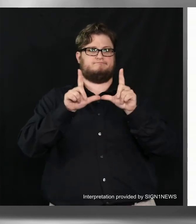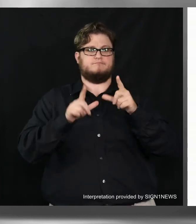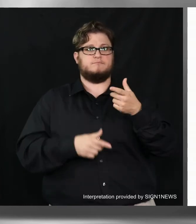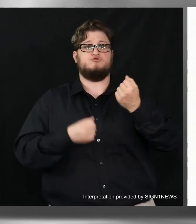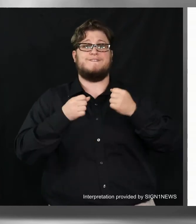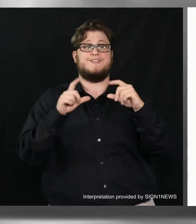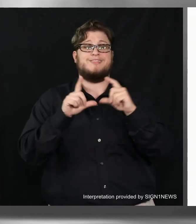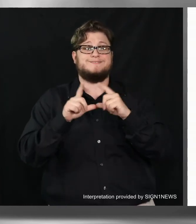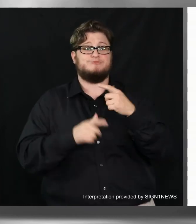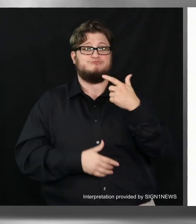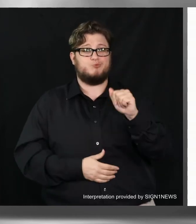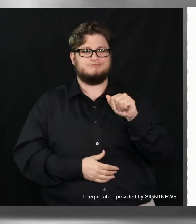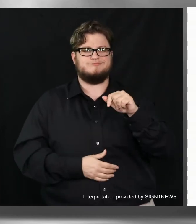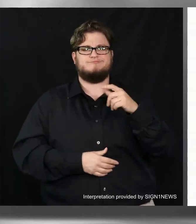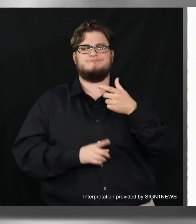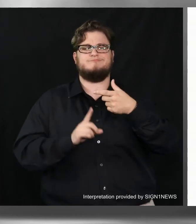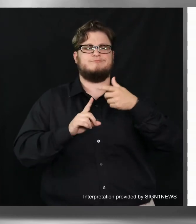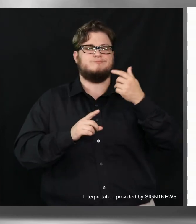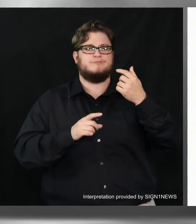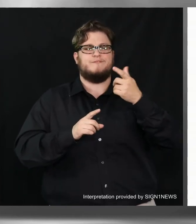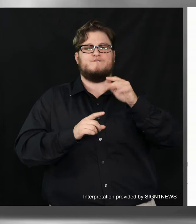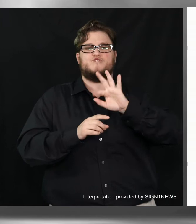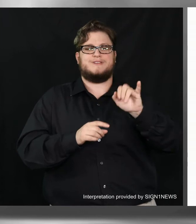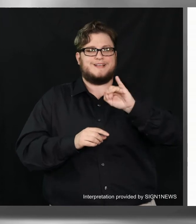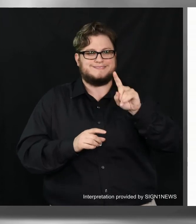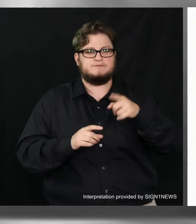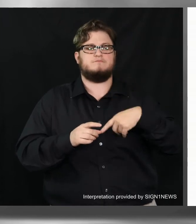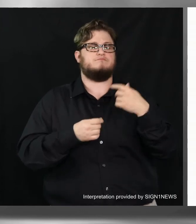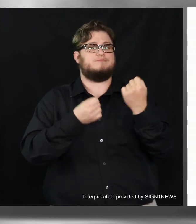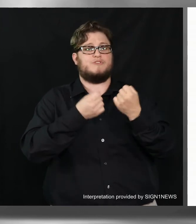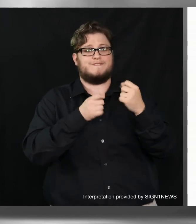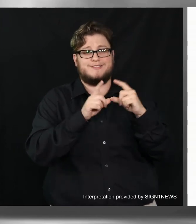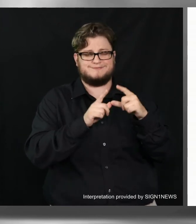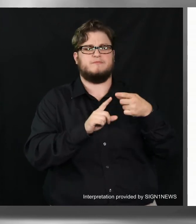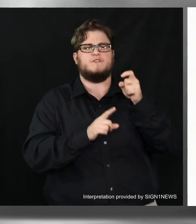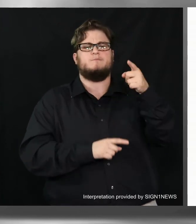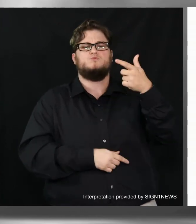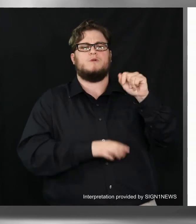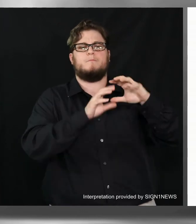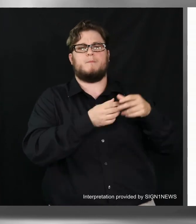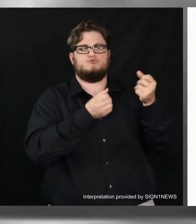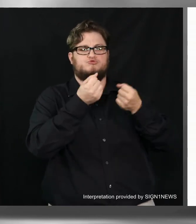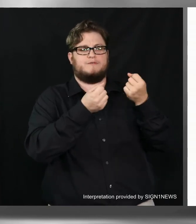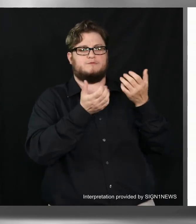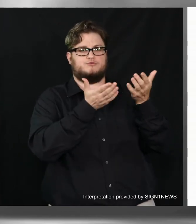ID card from your county registrar's office or the Georgia department of driver's services,